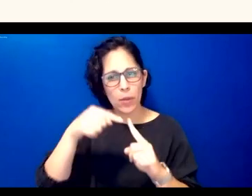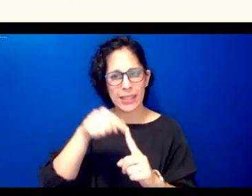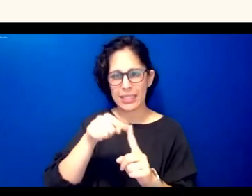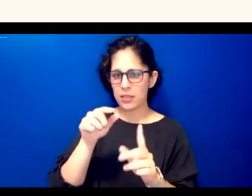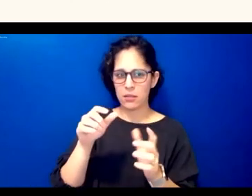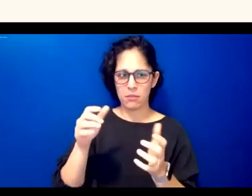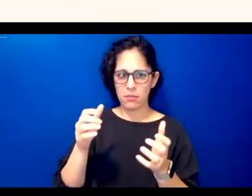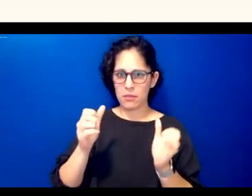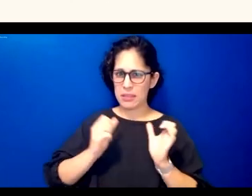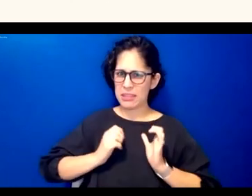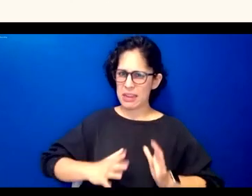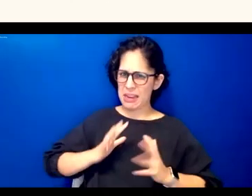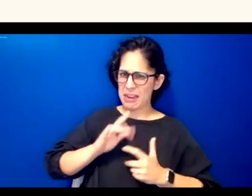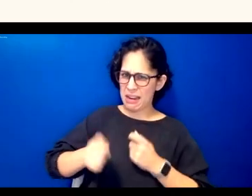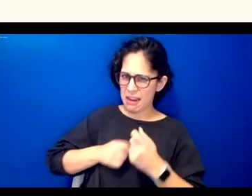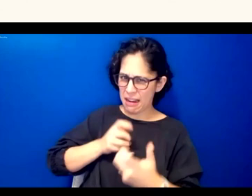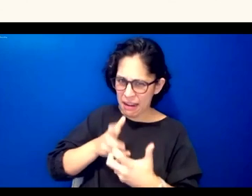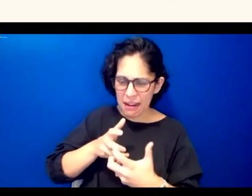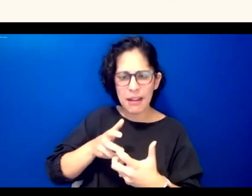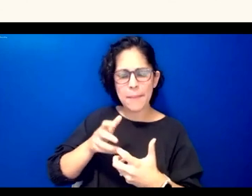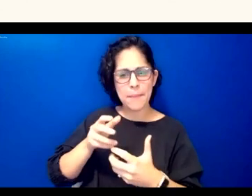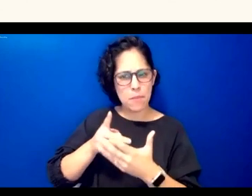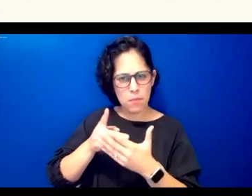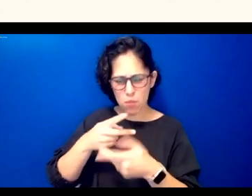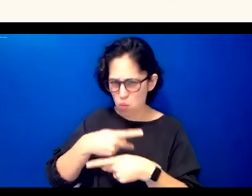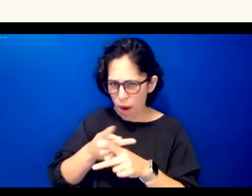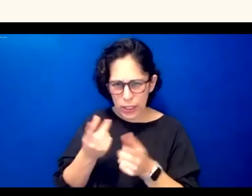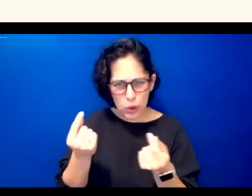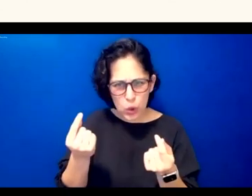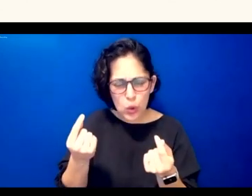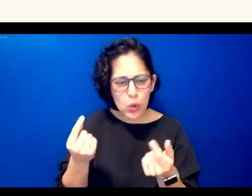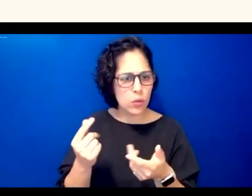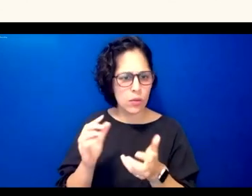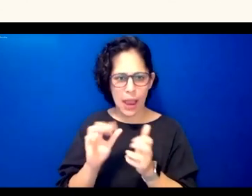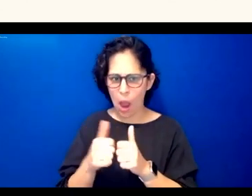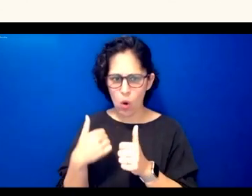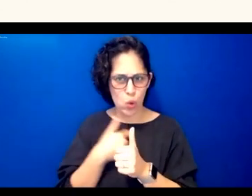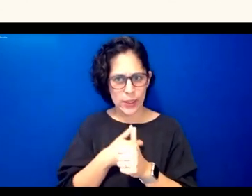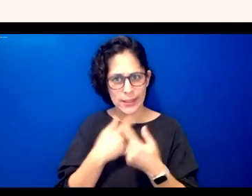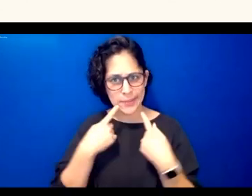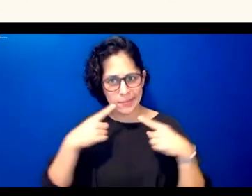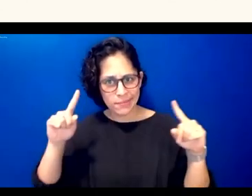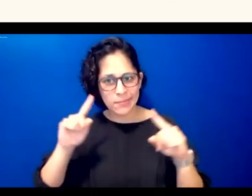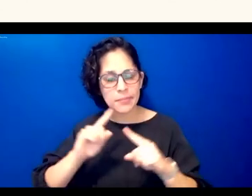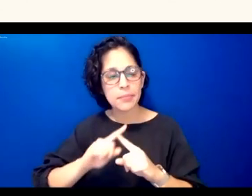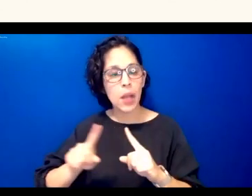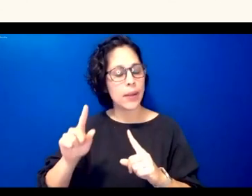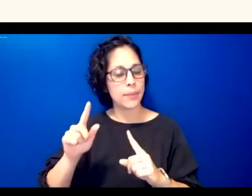was really um all about and enabled us to do but you can see here we created 40 lessons